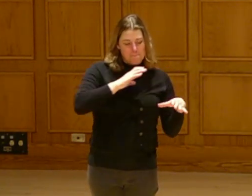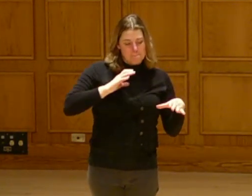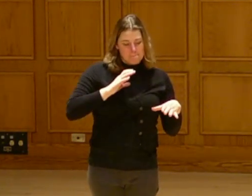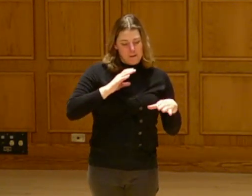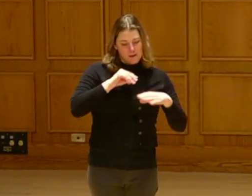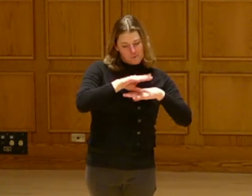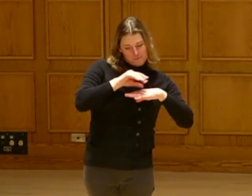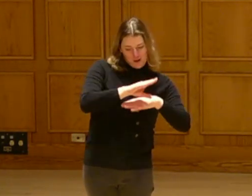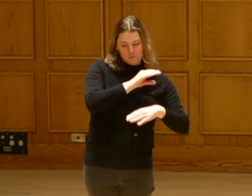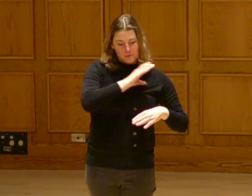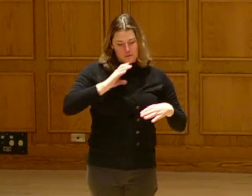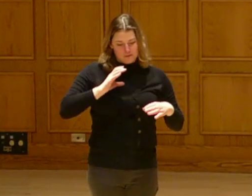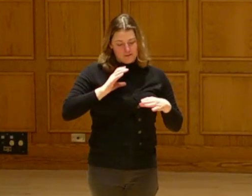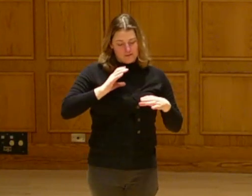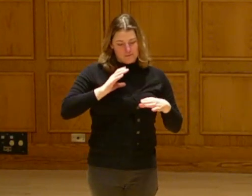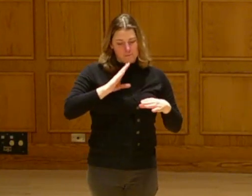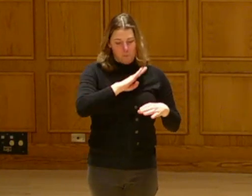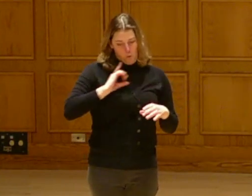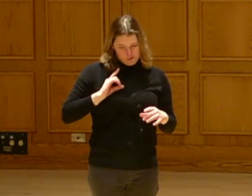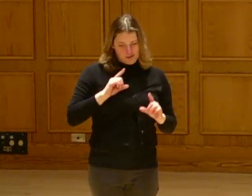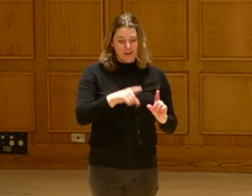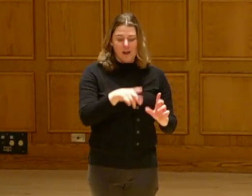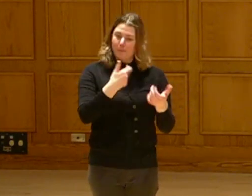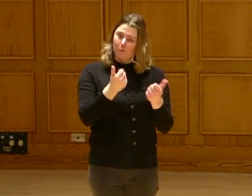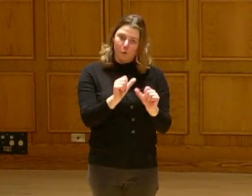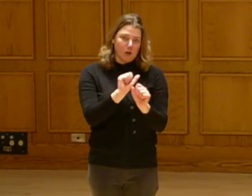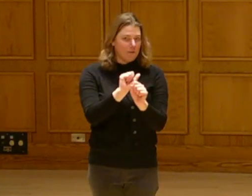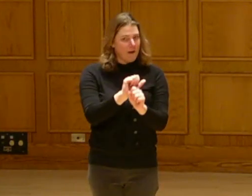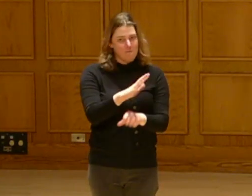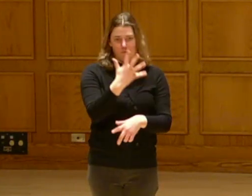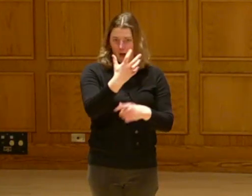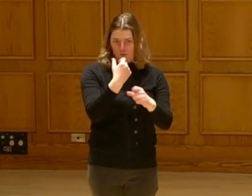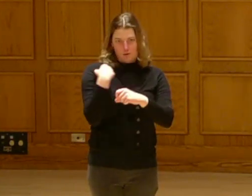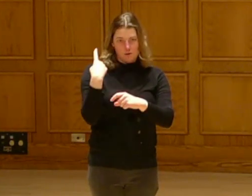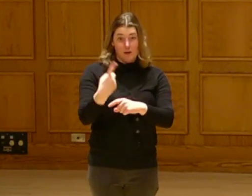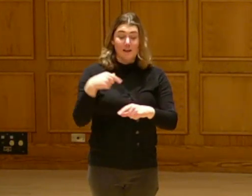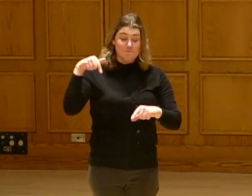I've been working on that for five years. So Minnesota will be the first in the country to have this.